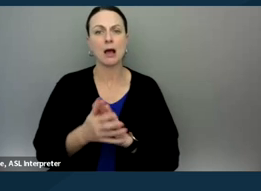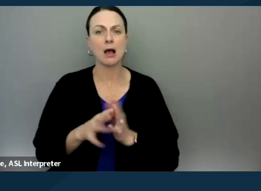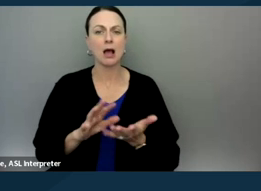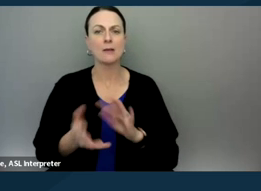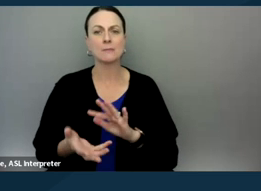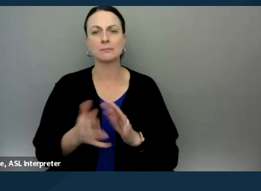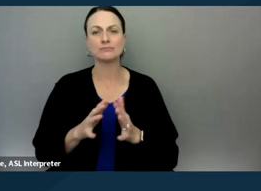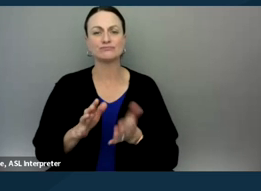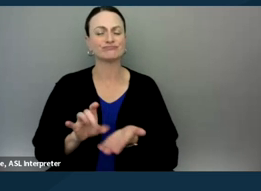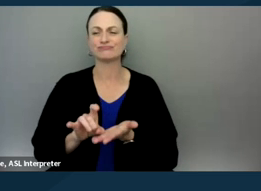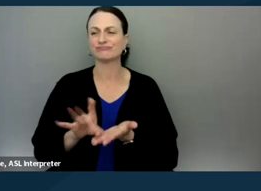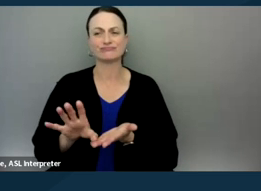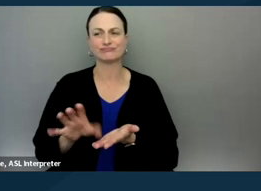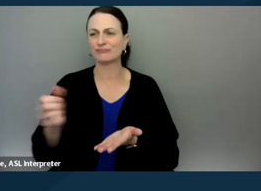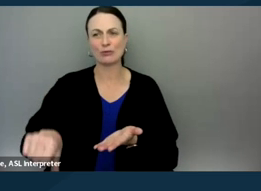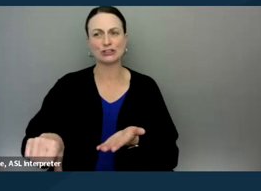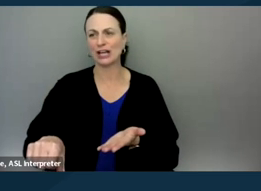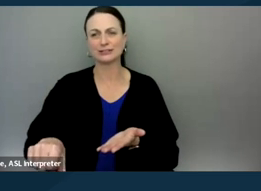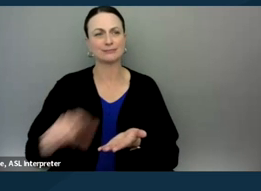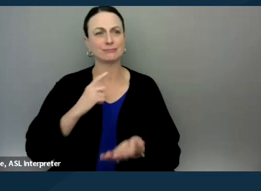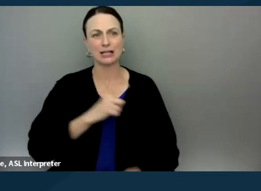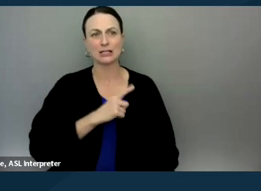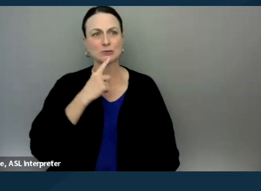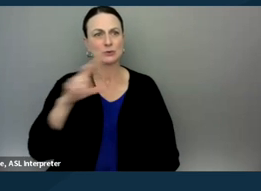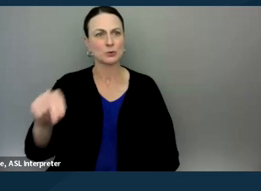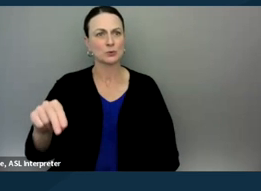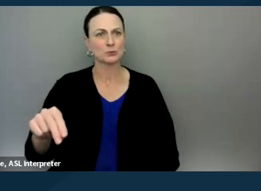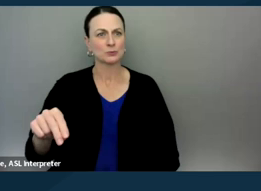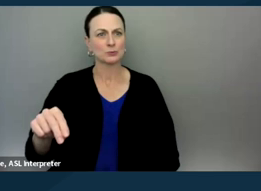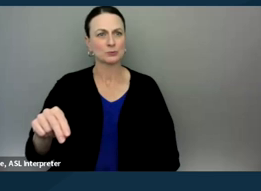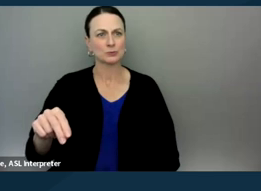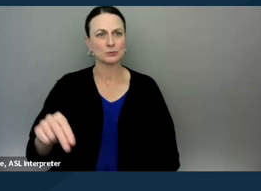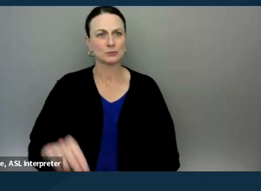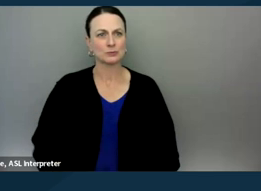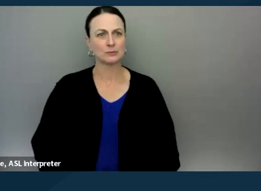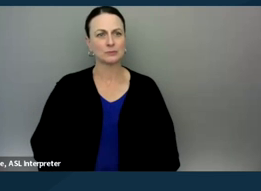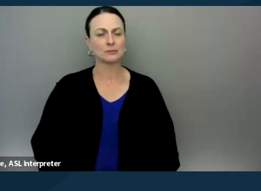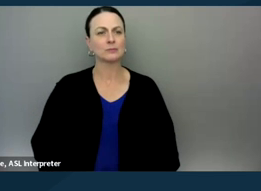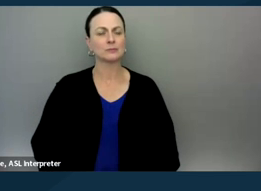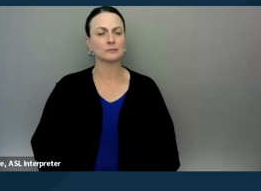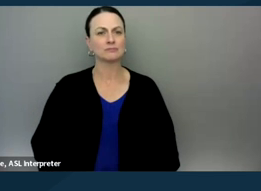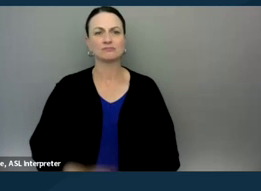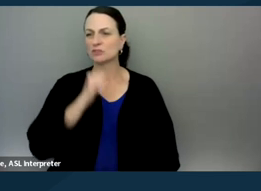rejected and the legislature said, don't, don't look at it anymore.